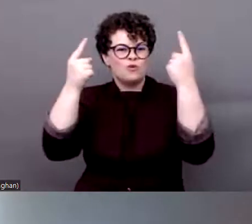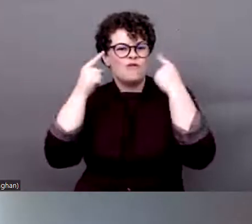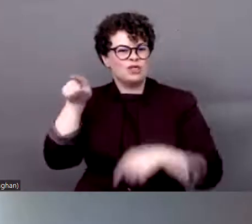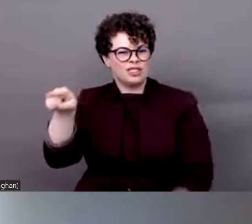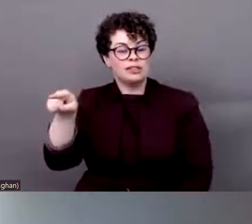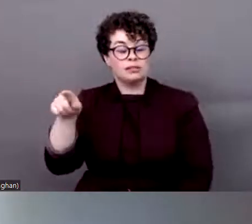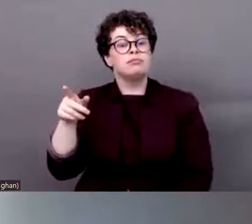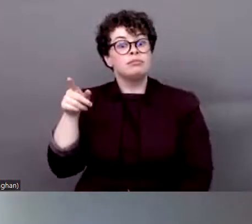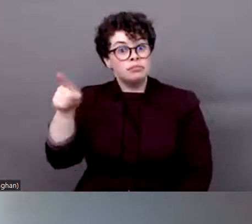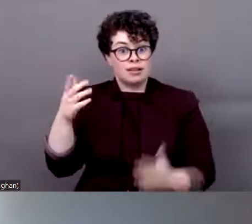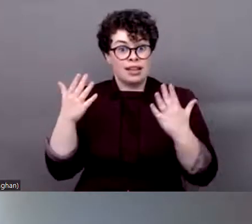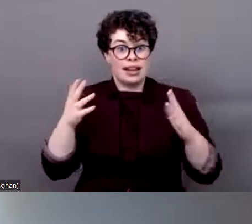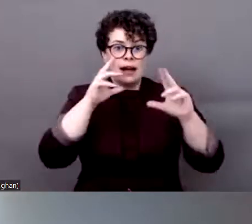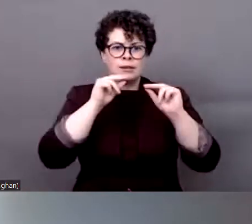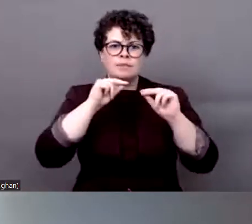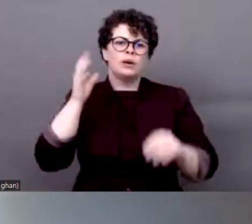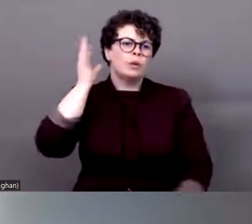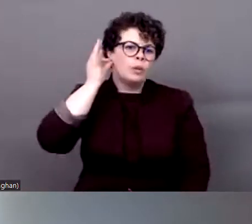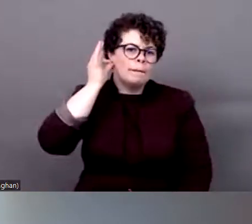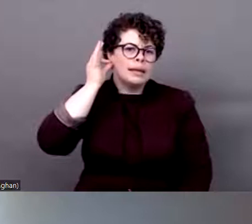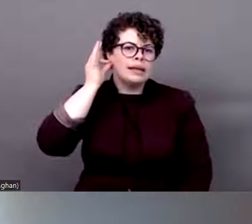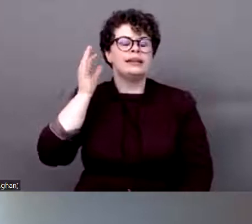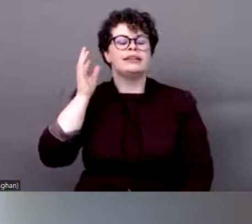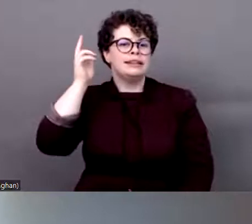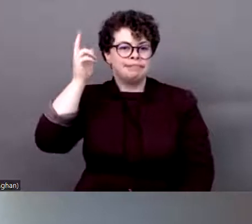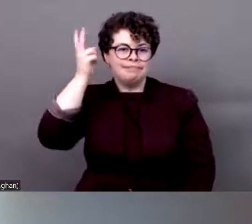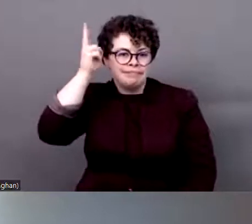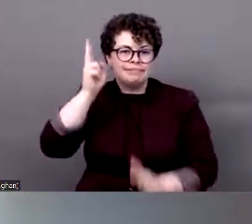on indigenous women with disabilities in relation with